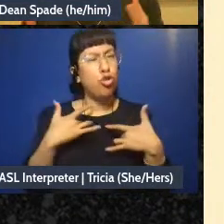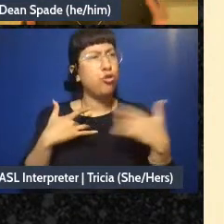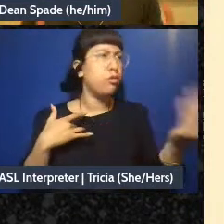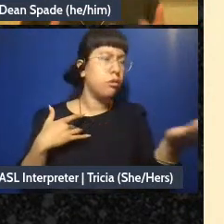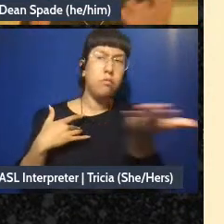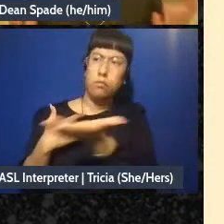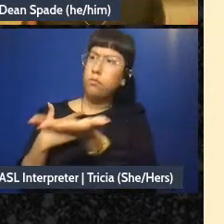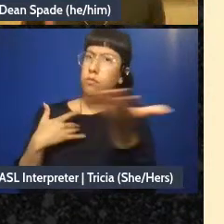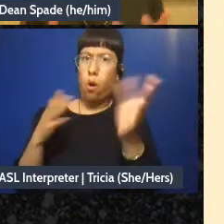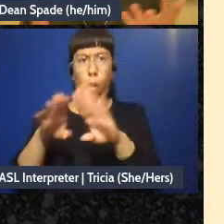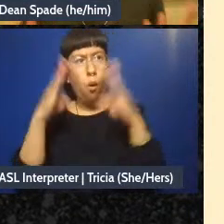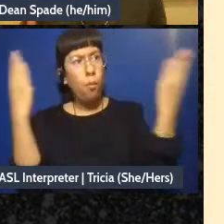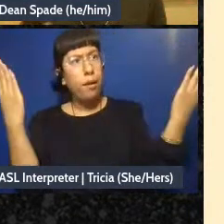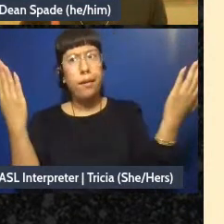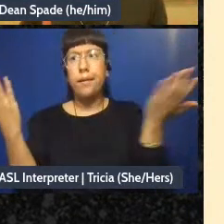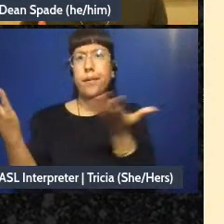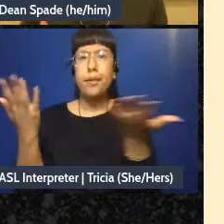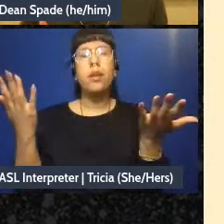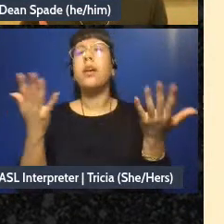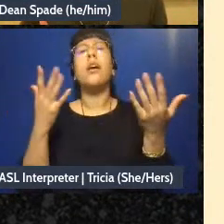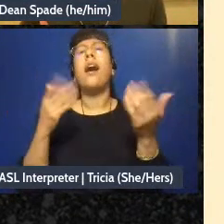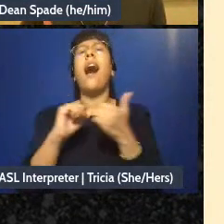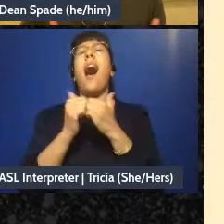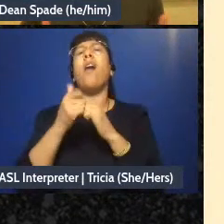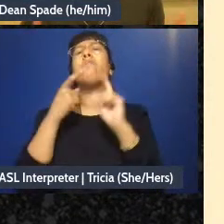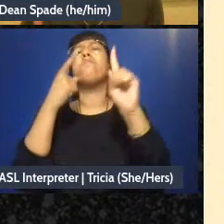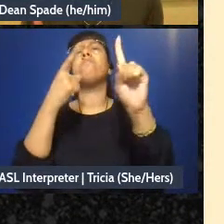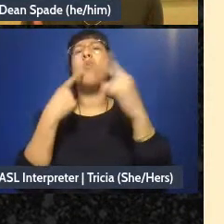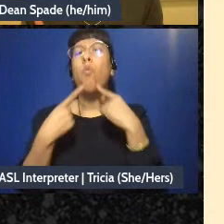and we're moving towards, what could make this work, you know, or we're like “oh wow